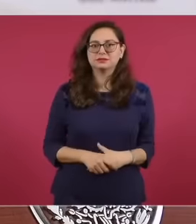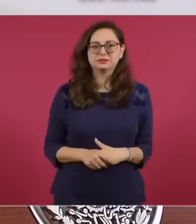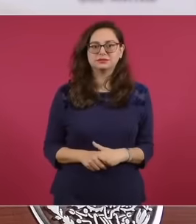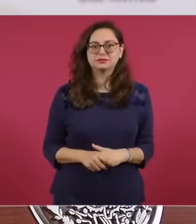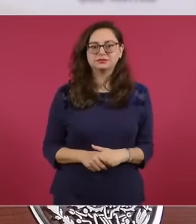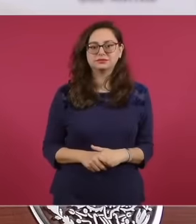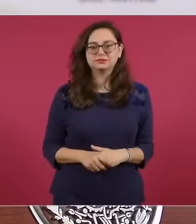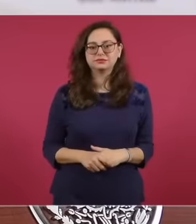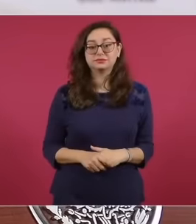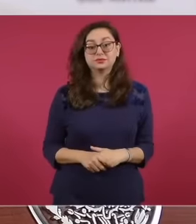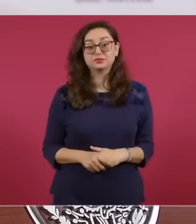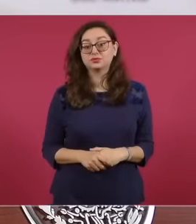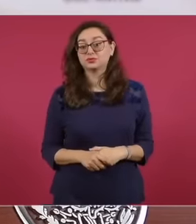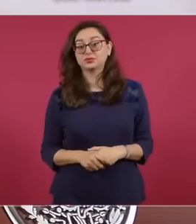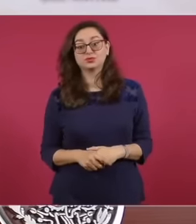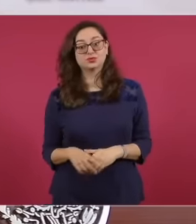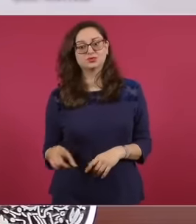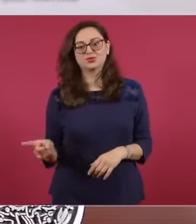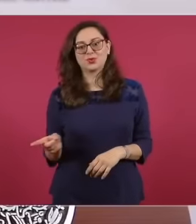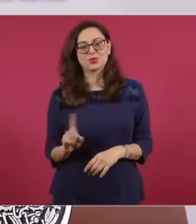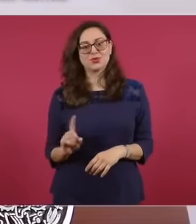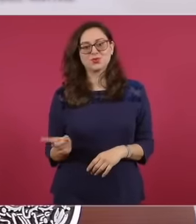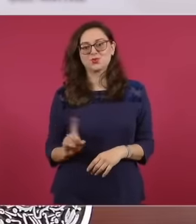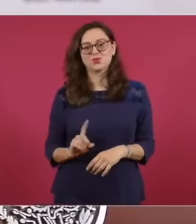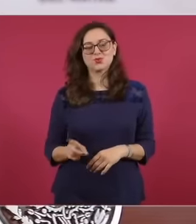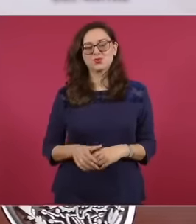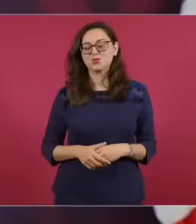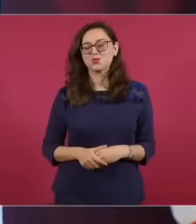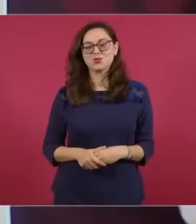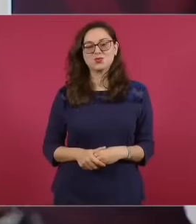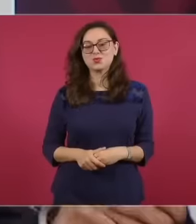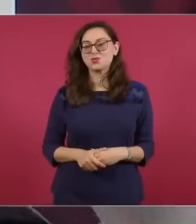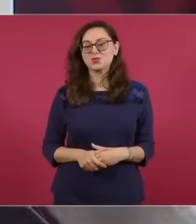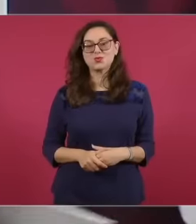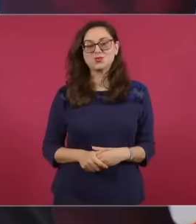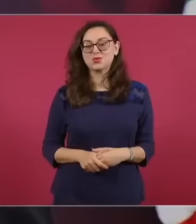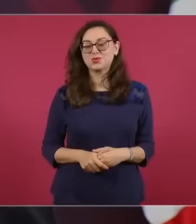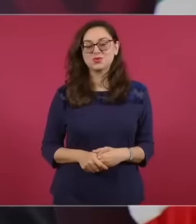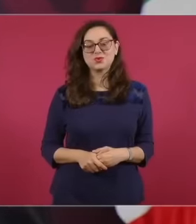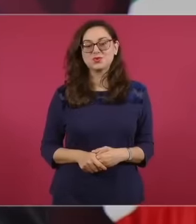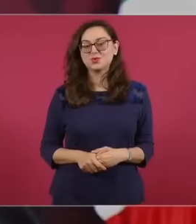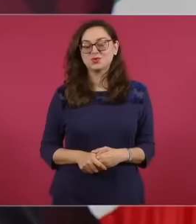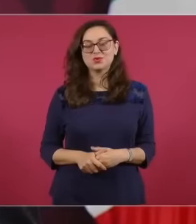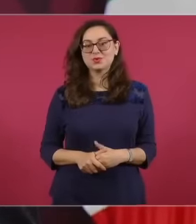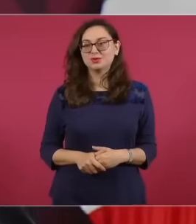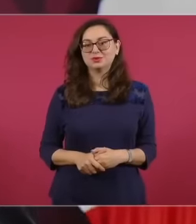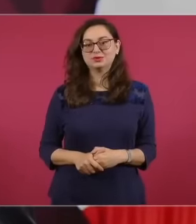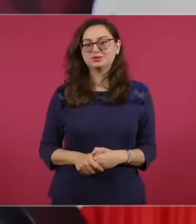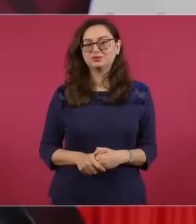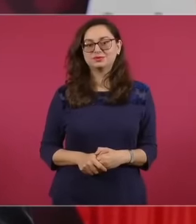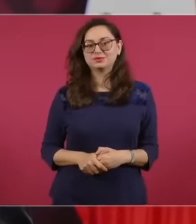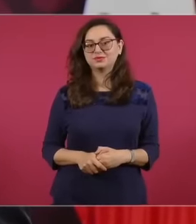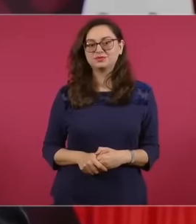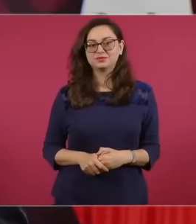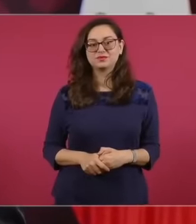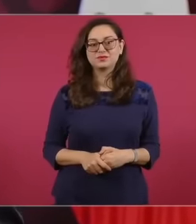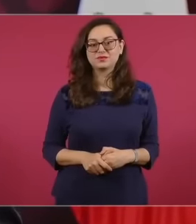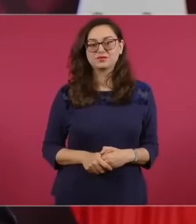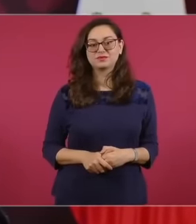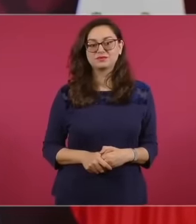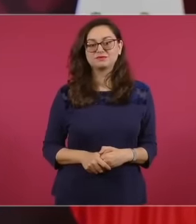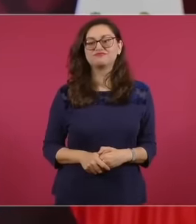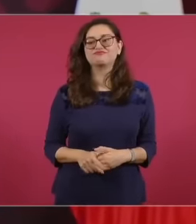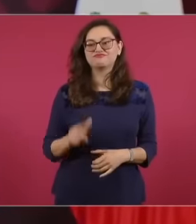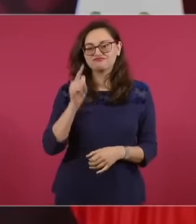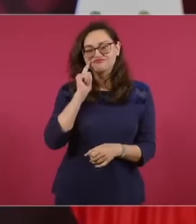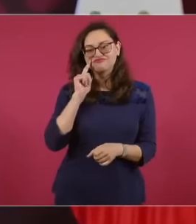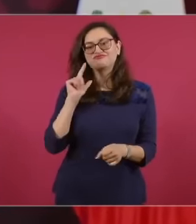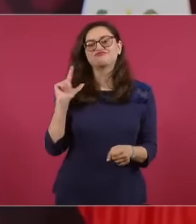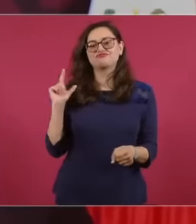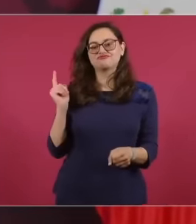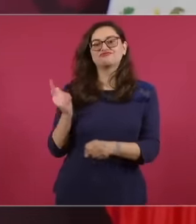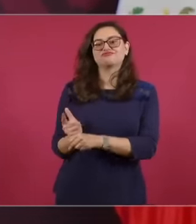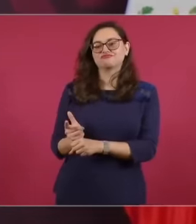no no no no there is no doubt that